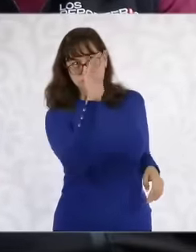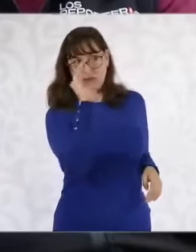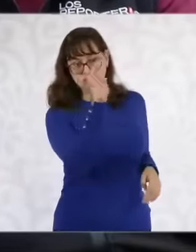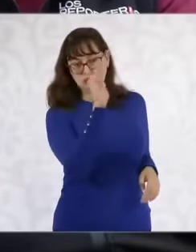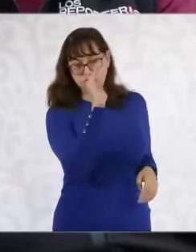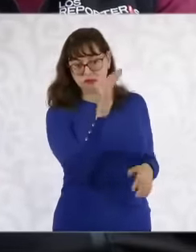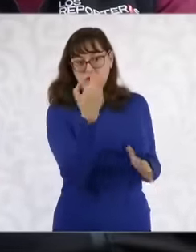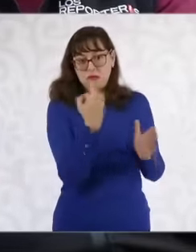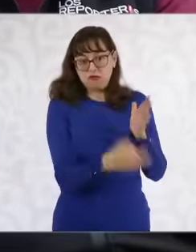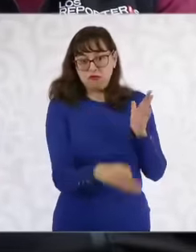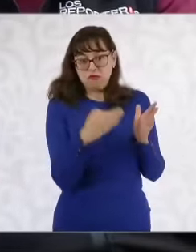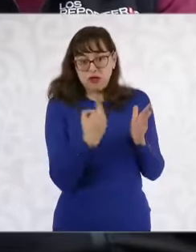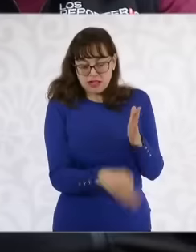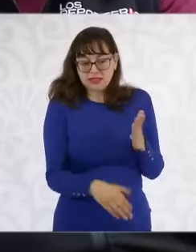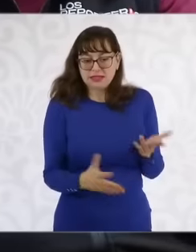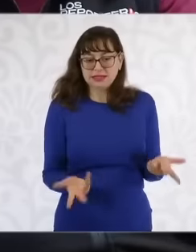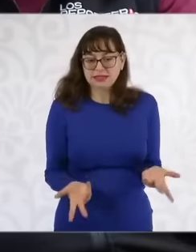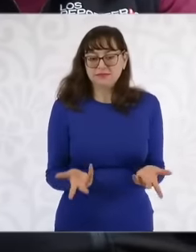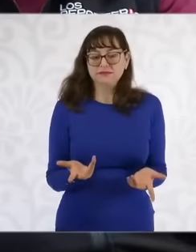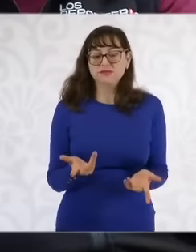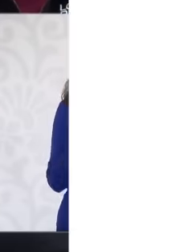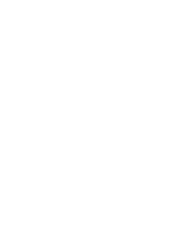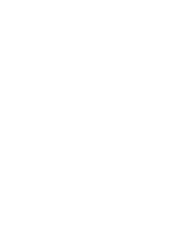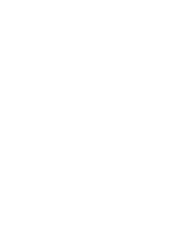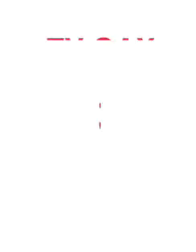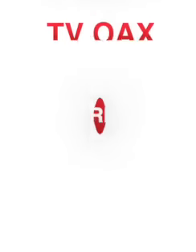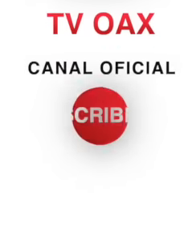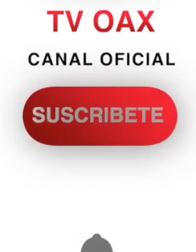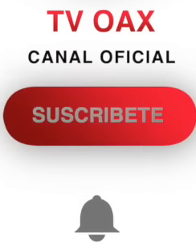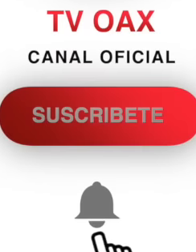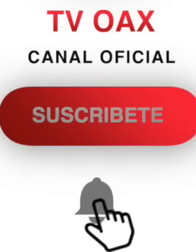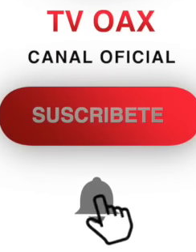that at other times. Of course they have, they have stated it directly. What does the United States respond to?